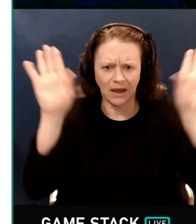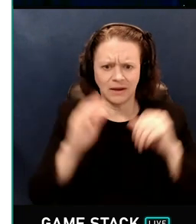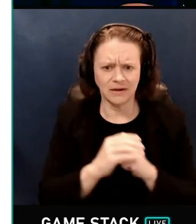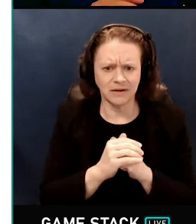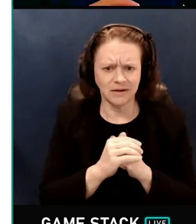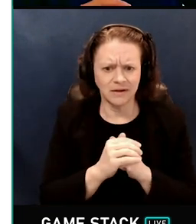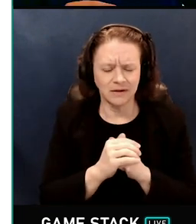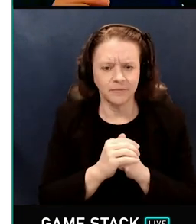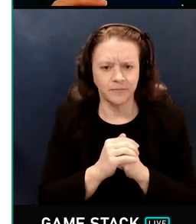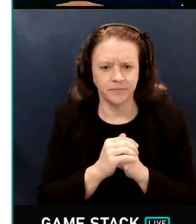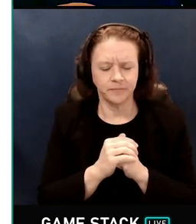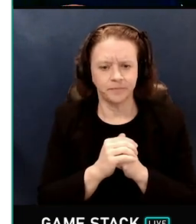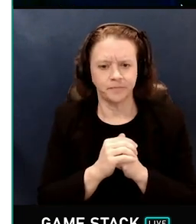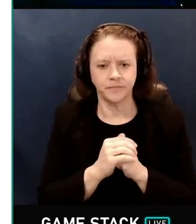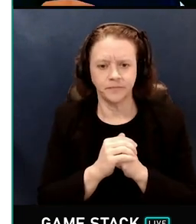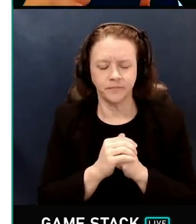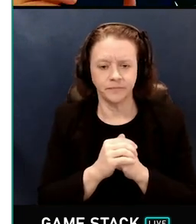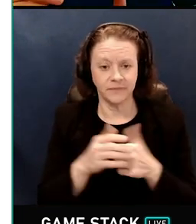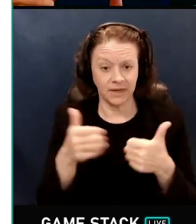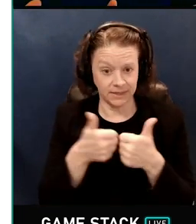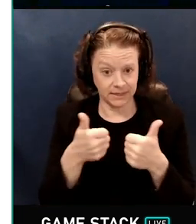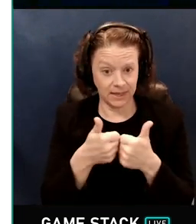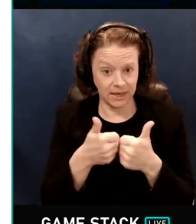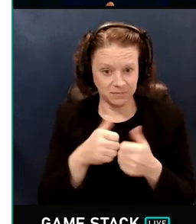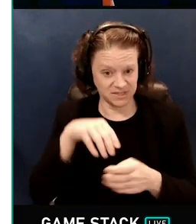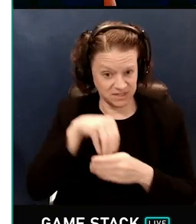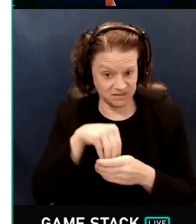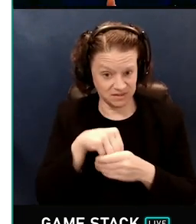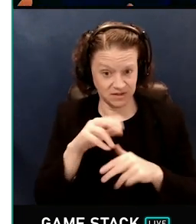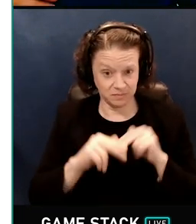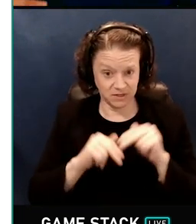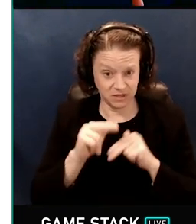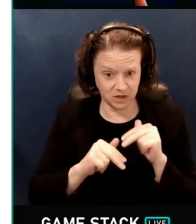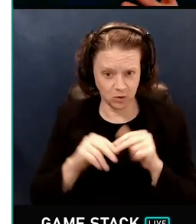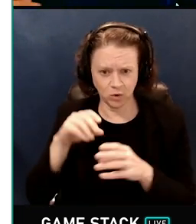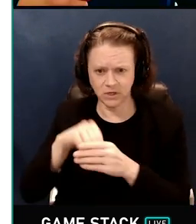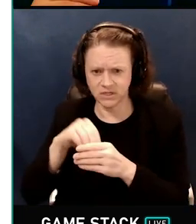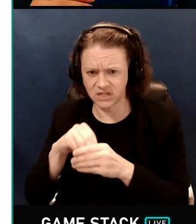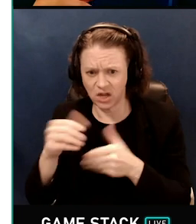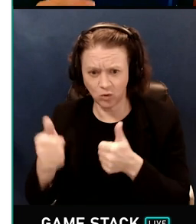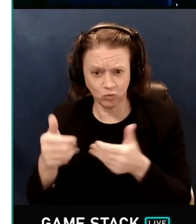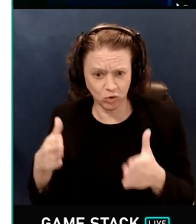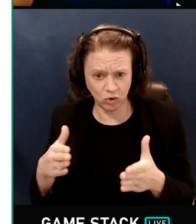But games which are inside buildings, or in rooms, the sky is no good,